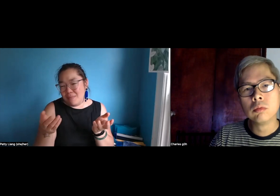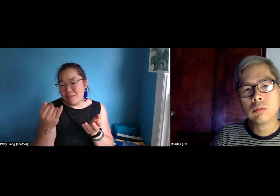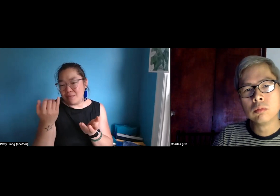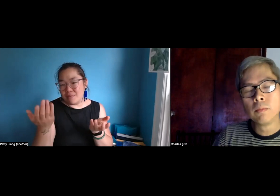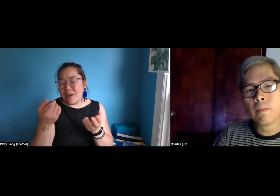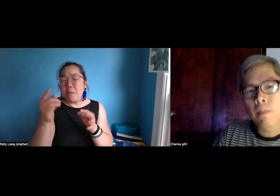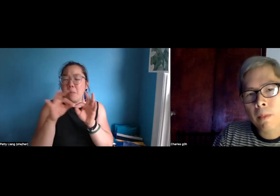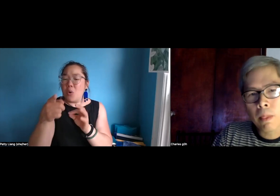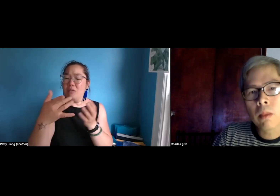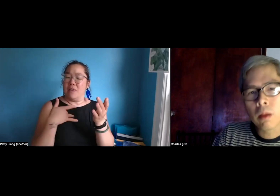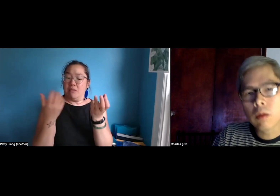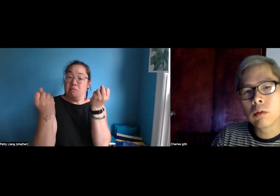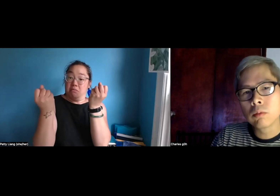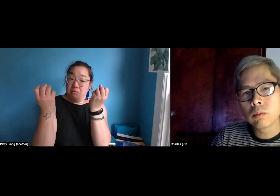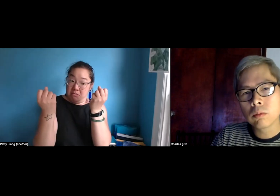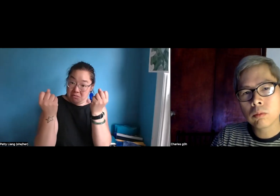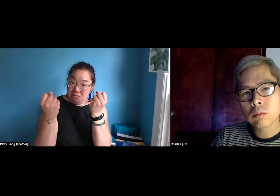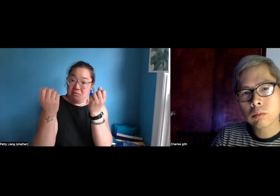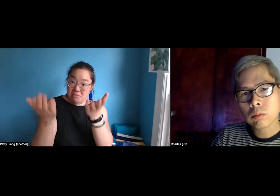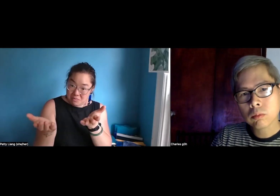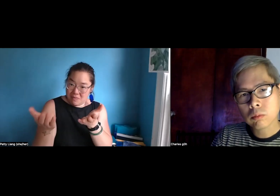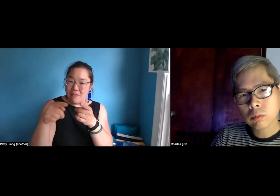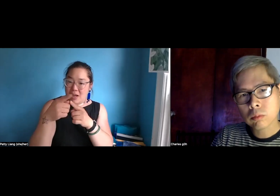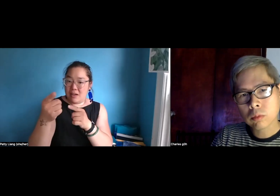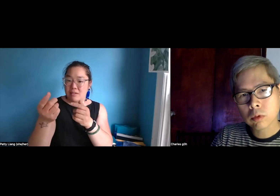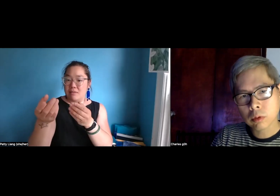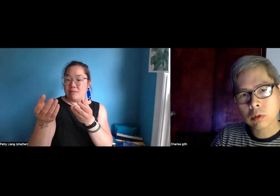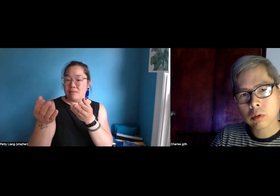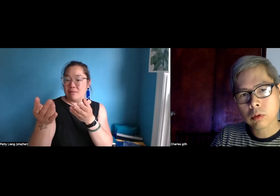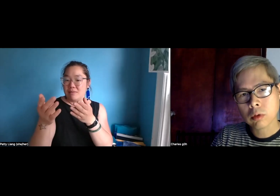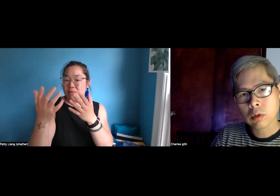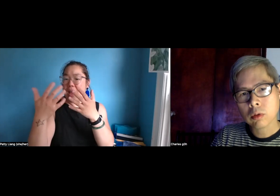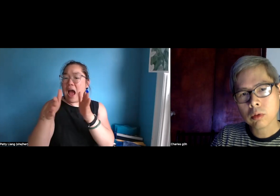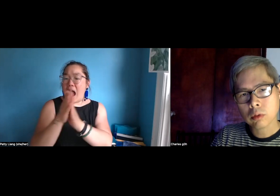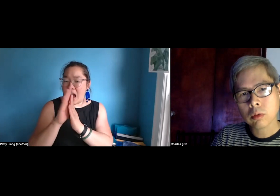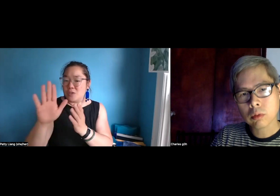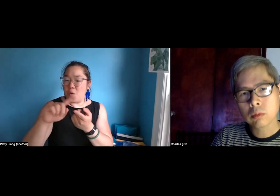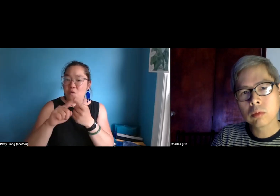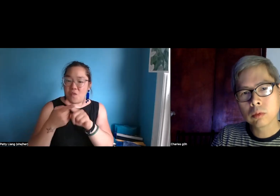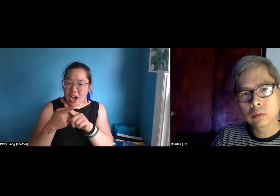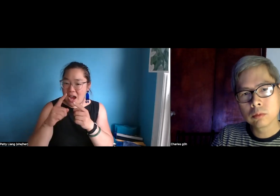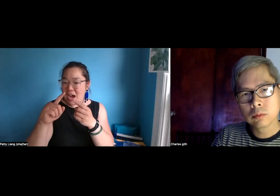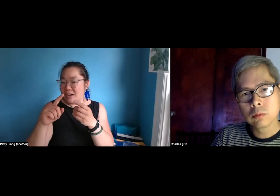So It's a translation of what you're singing, but we want to make sure that you're comfortable.